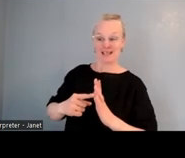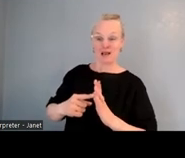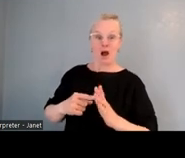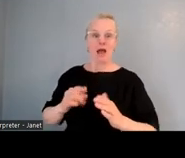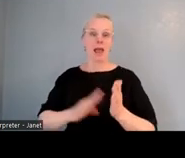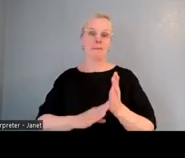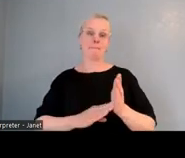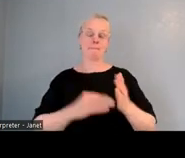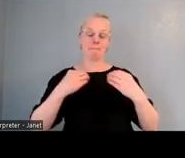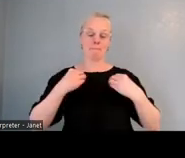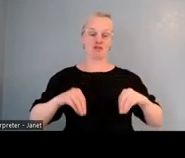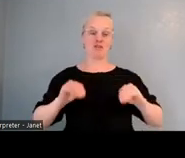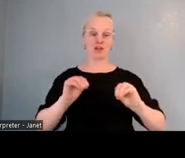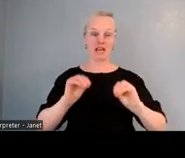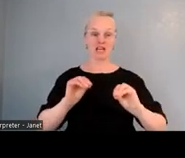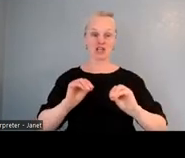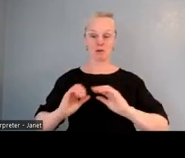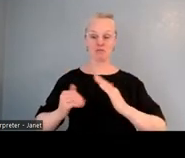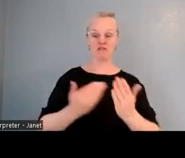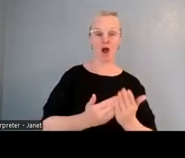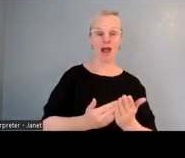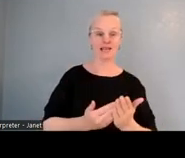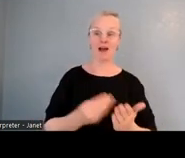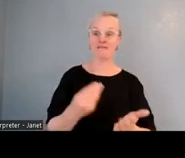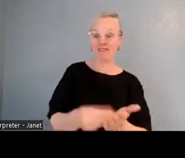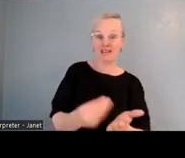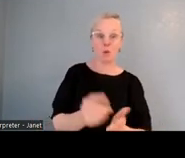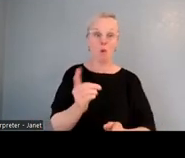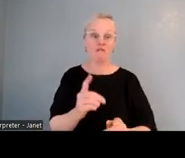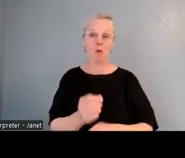for out of zone students and special programmes. 'Cause what had happened,